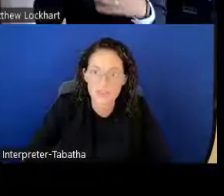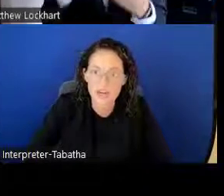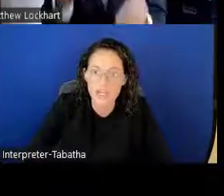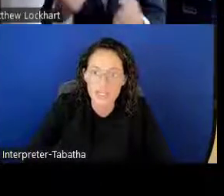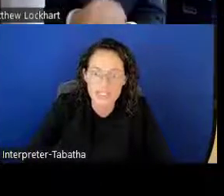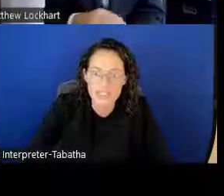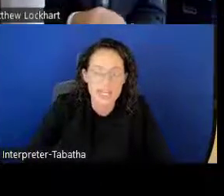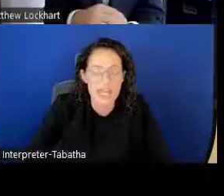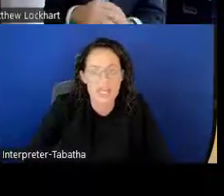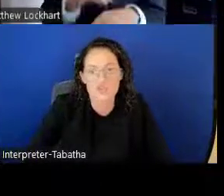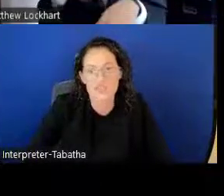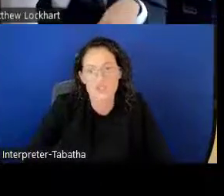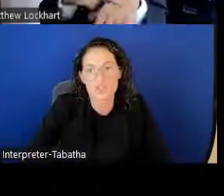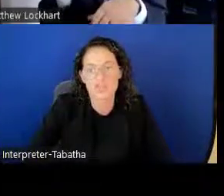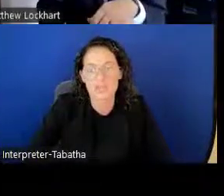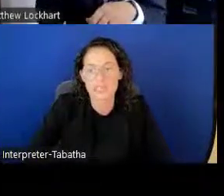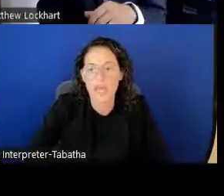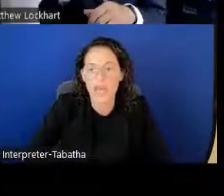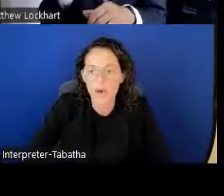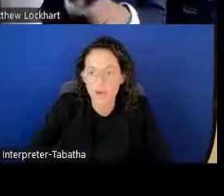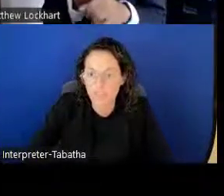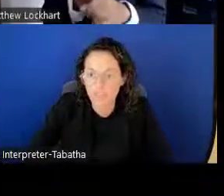There is National Institute of Mental Health